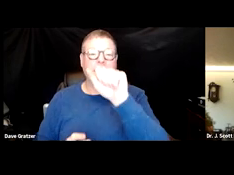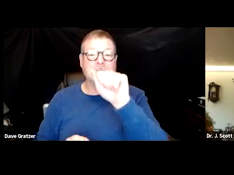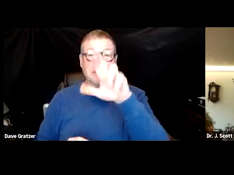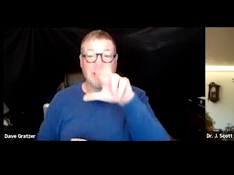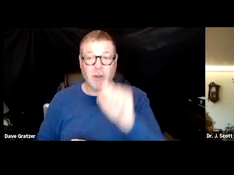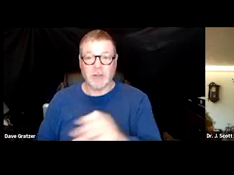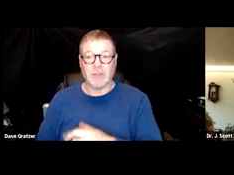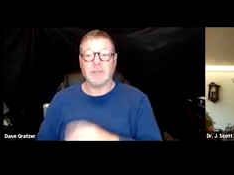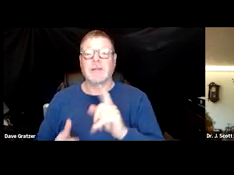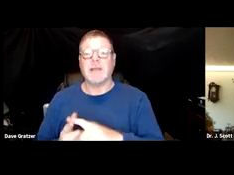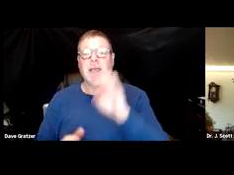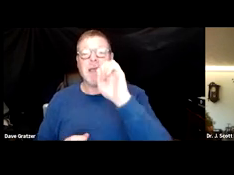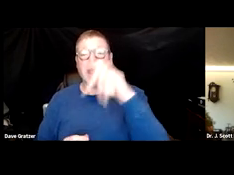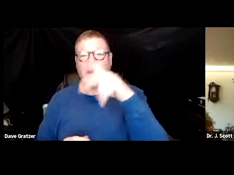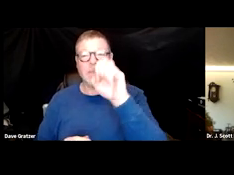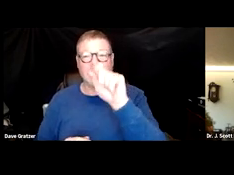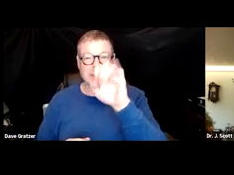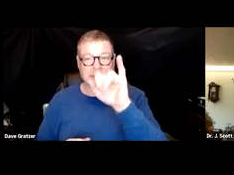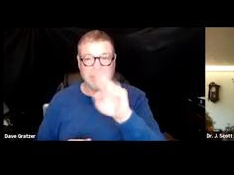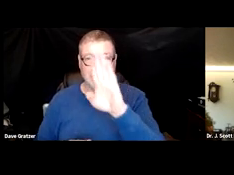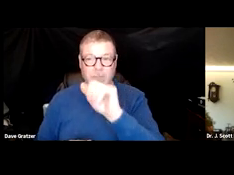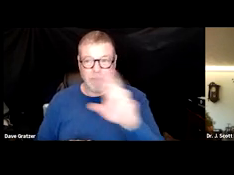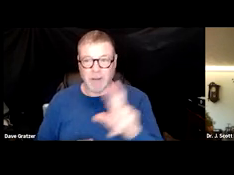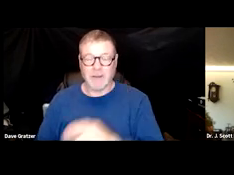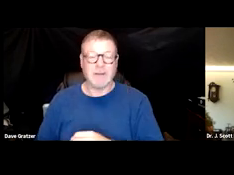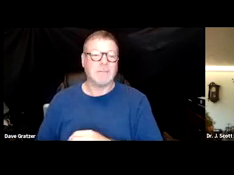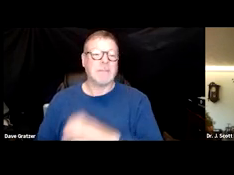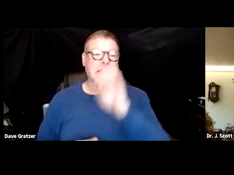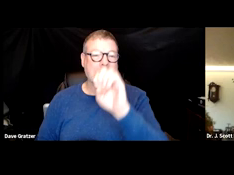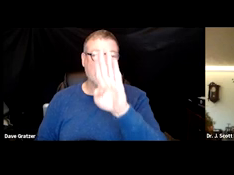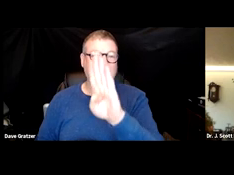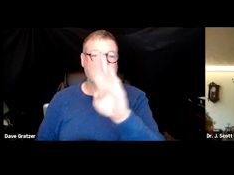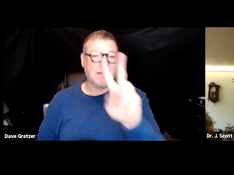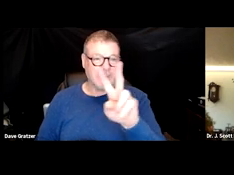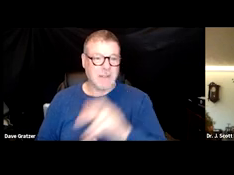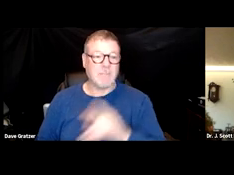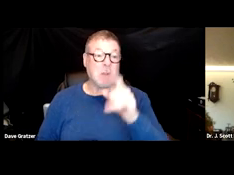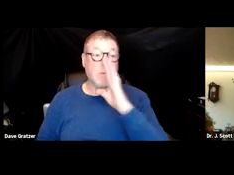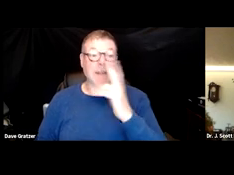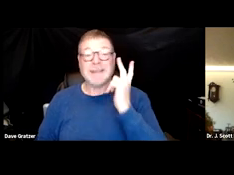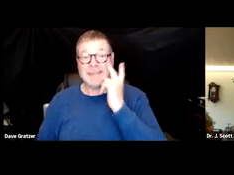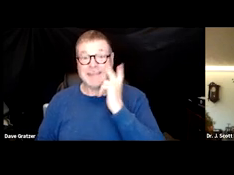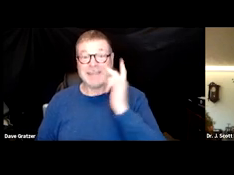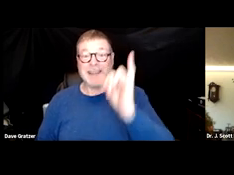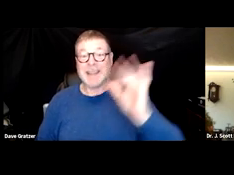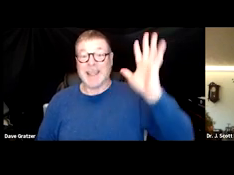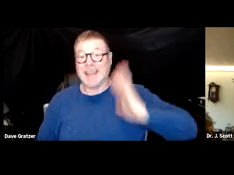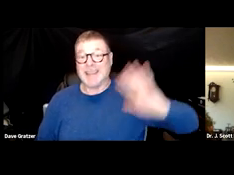Epstein Barr Virus, sometimes you'll see people that have had prior Epstein Barr virus infections